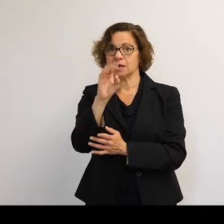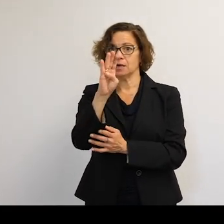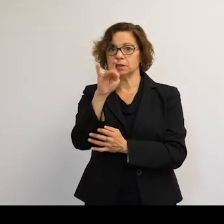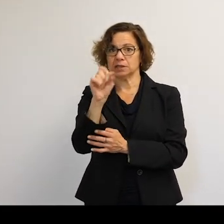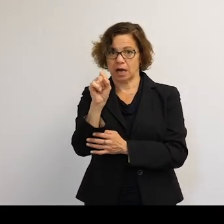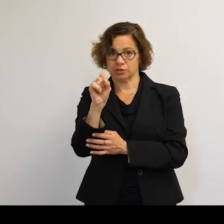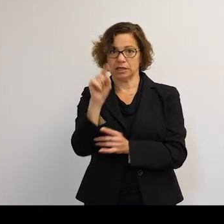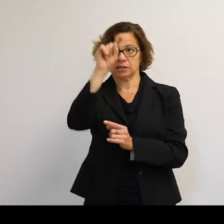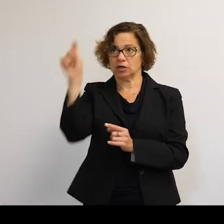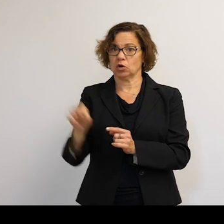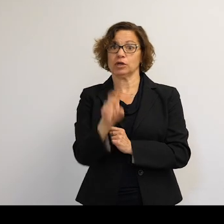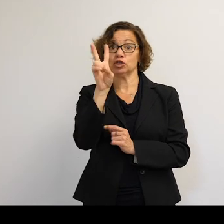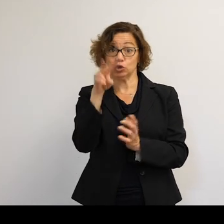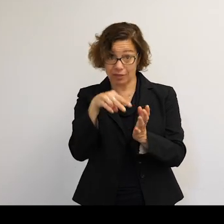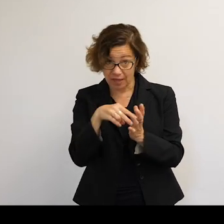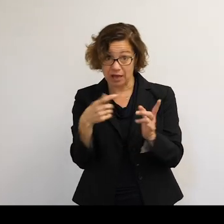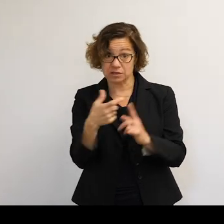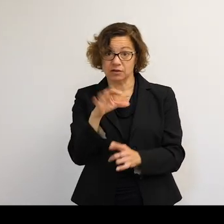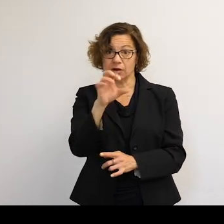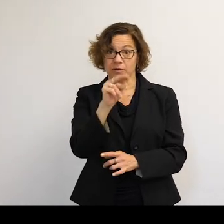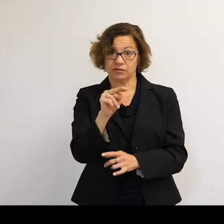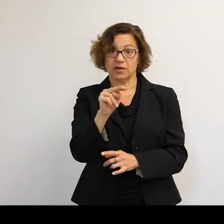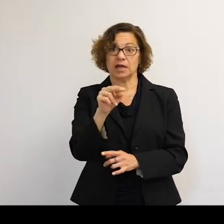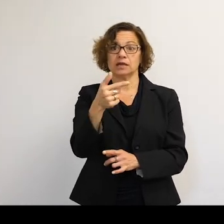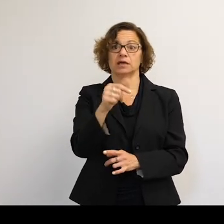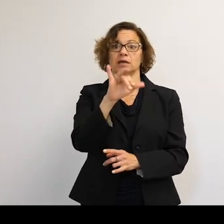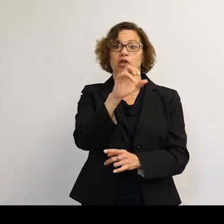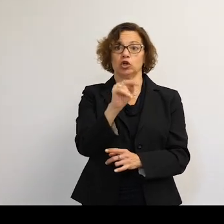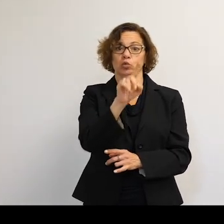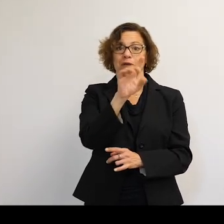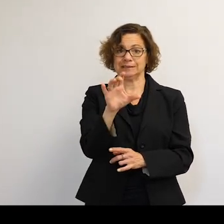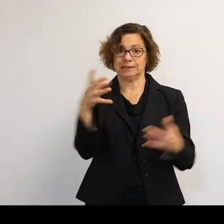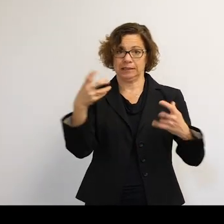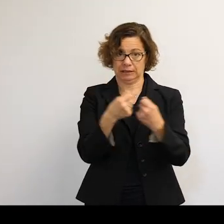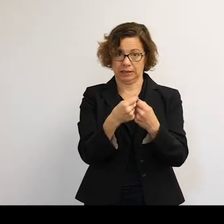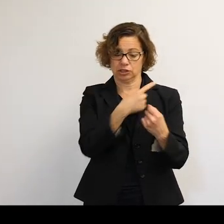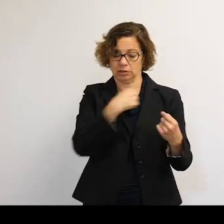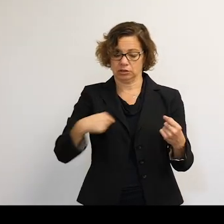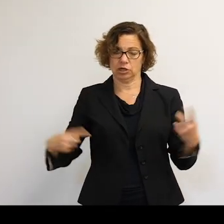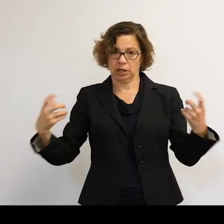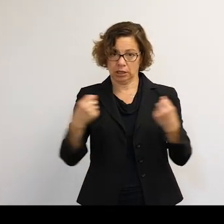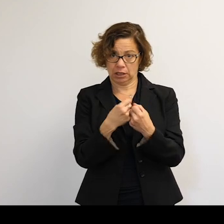2,000 of those were from Fengyun 1C. So a significant proportion of all debris